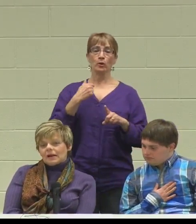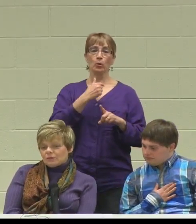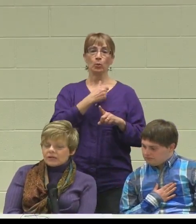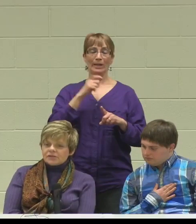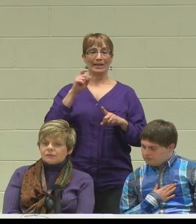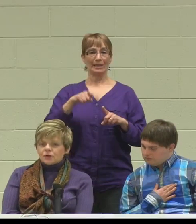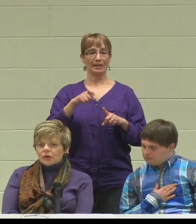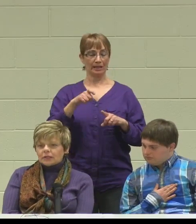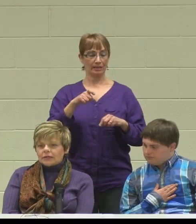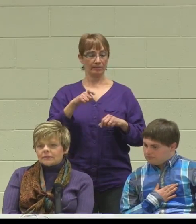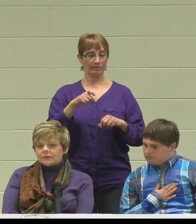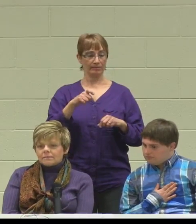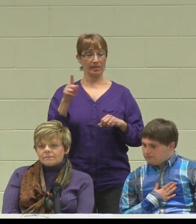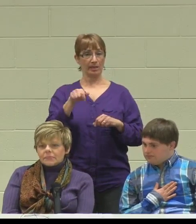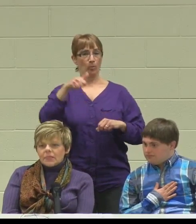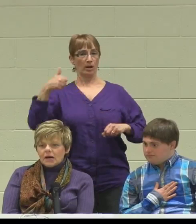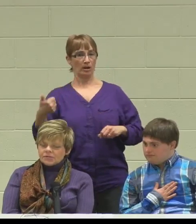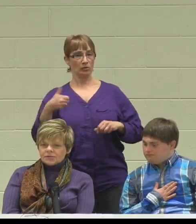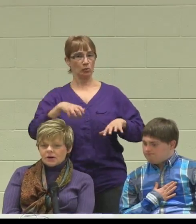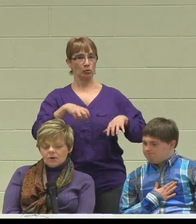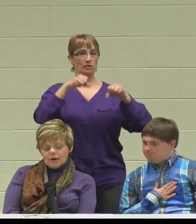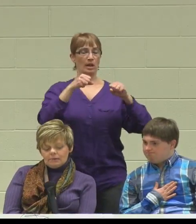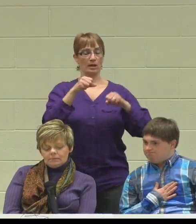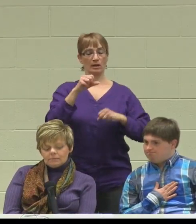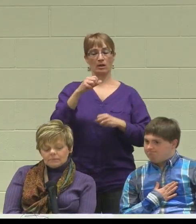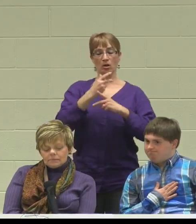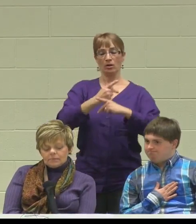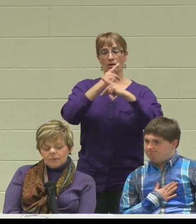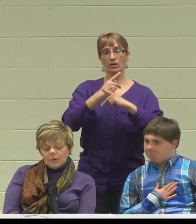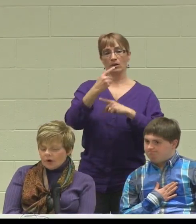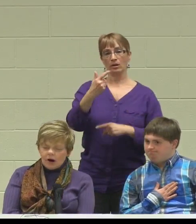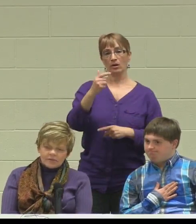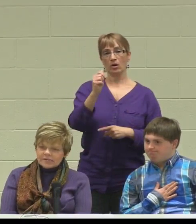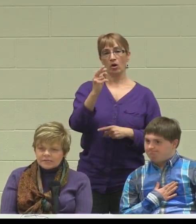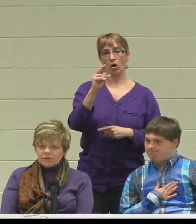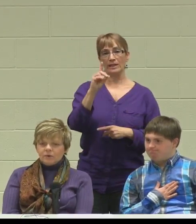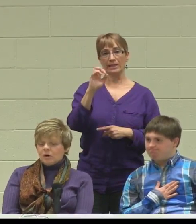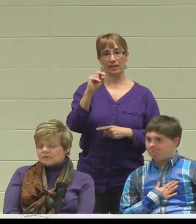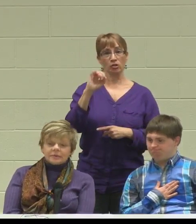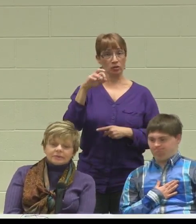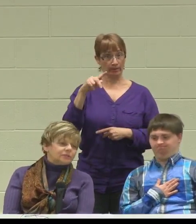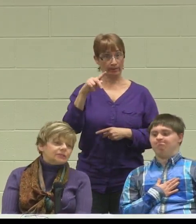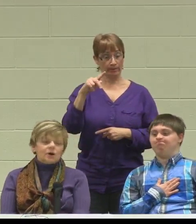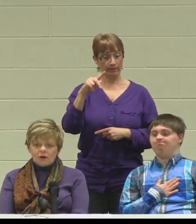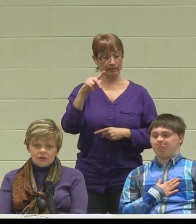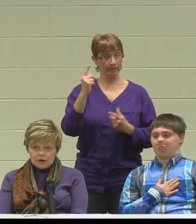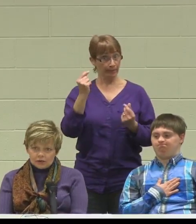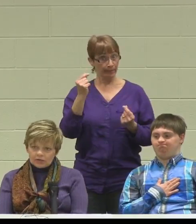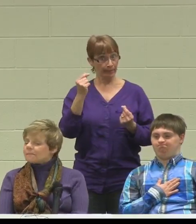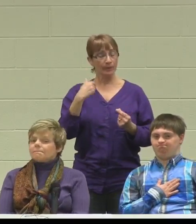and relatively quickly. So we obviously did what most people do which is called the ARC